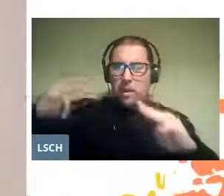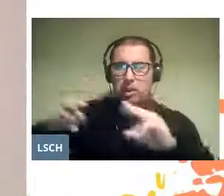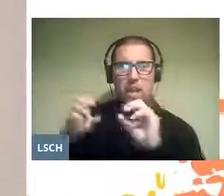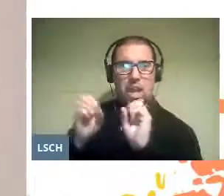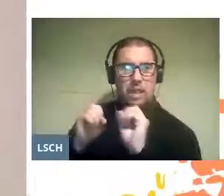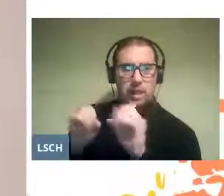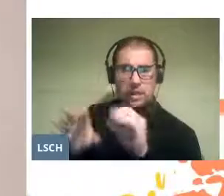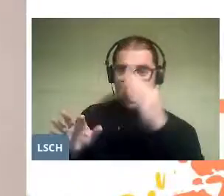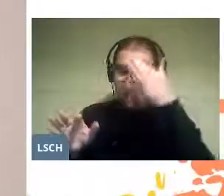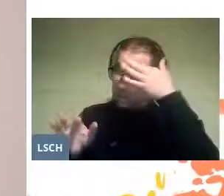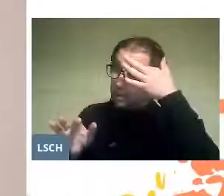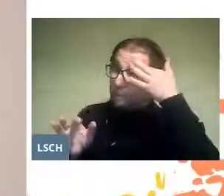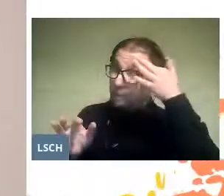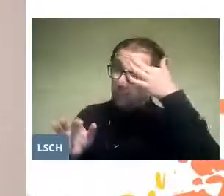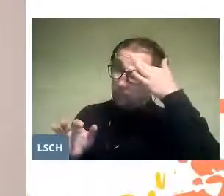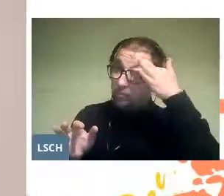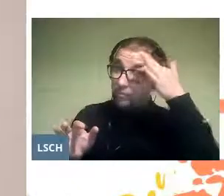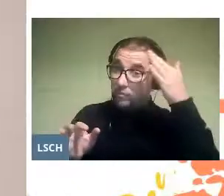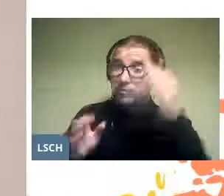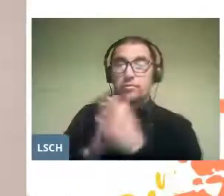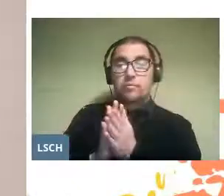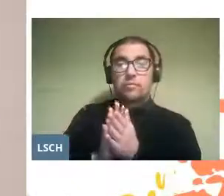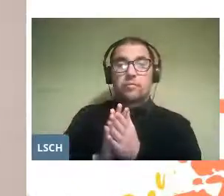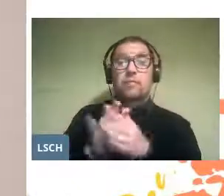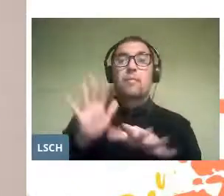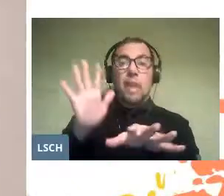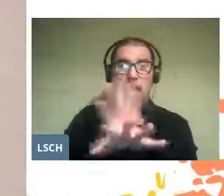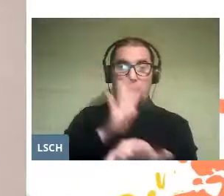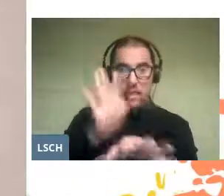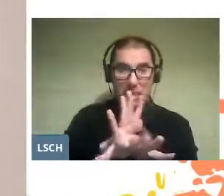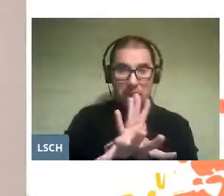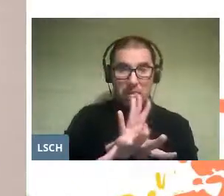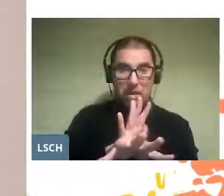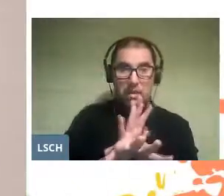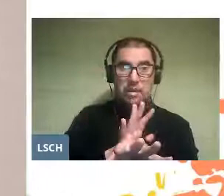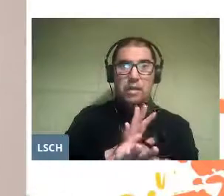of indoctrination the liturgical drama or mysteries,